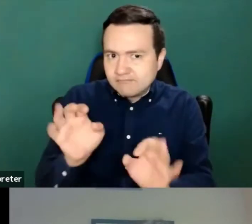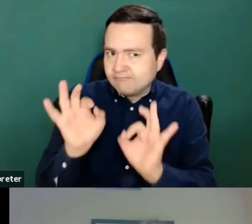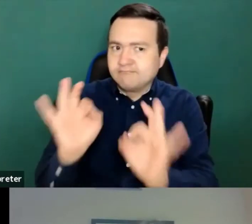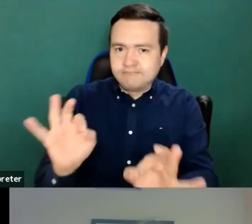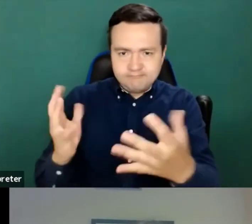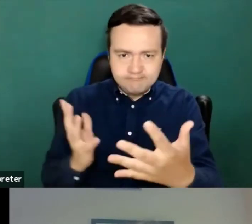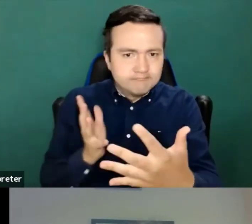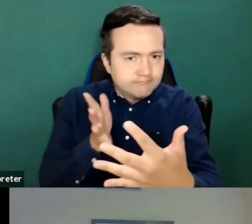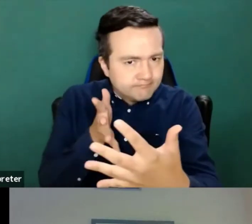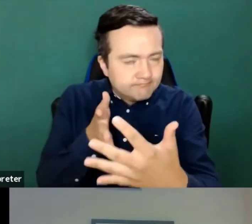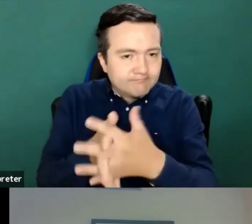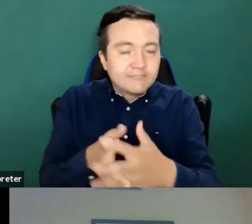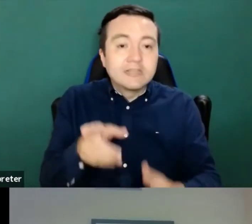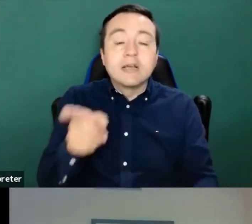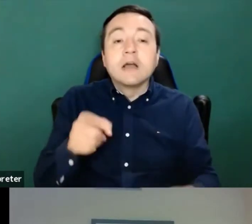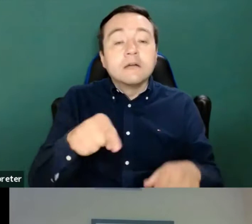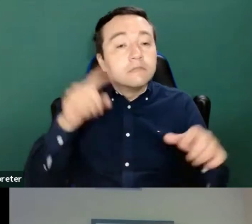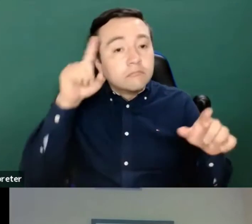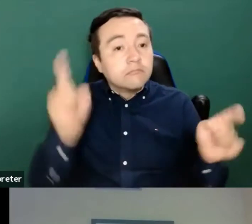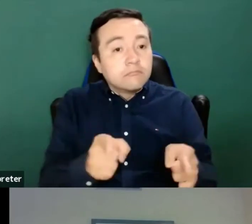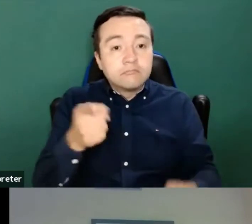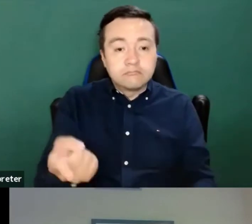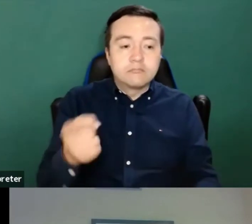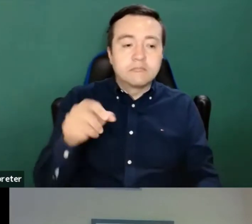dg Connect of the European Commission, June Laurie Kingston.